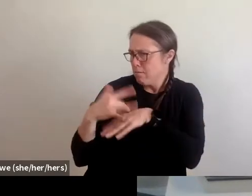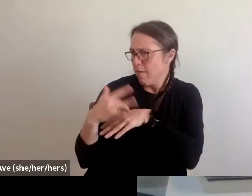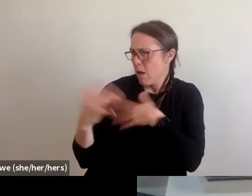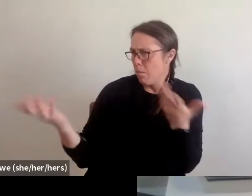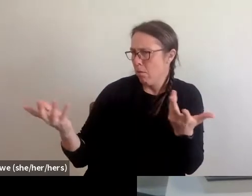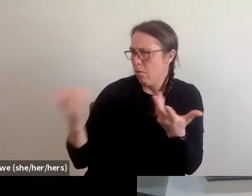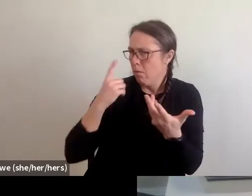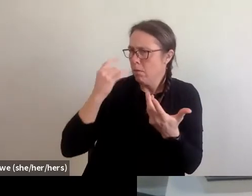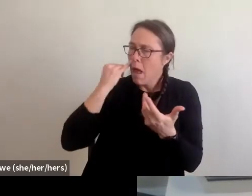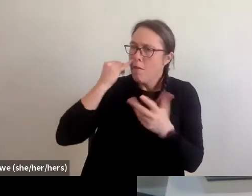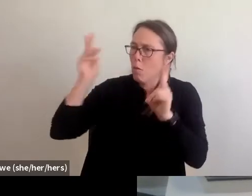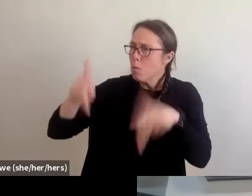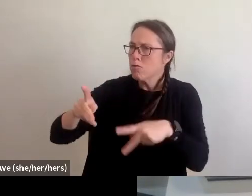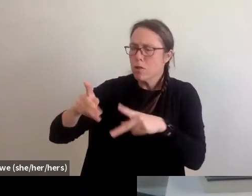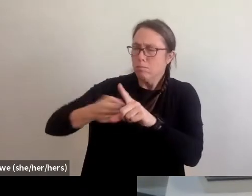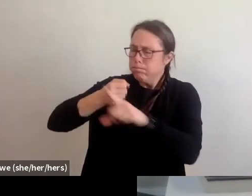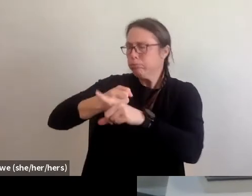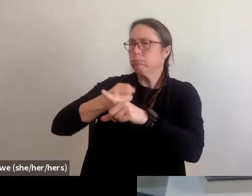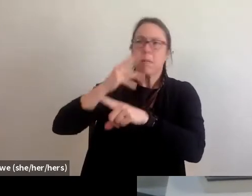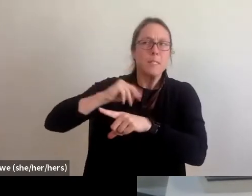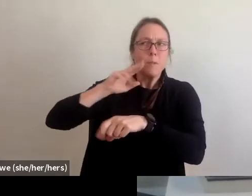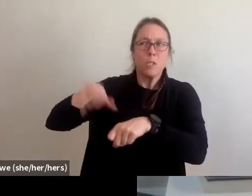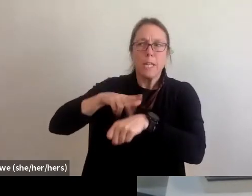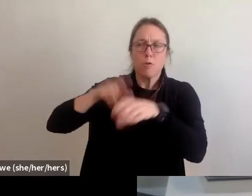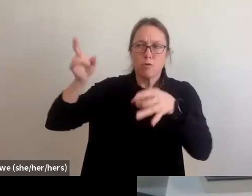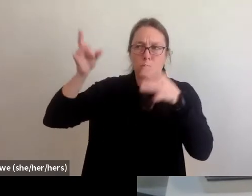for somebody who's been impacted by a disaster?